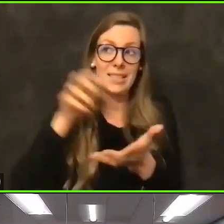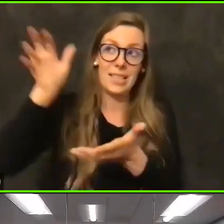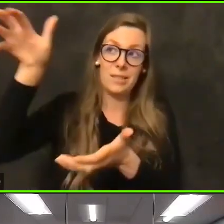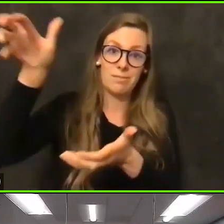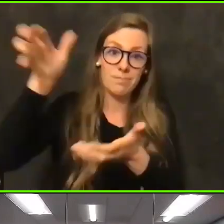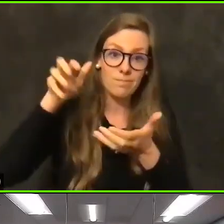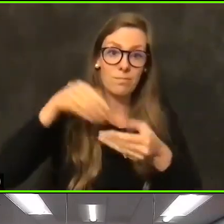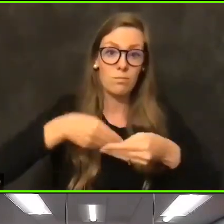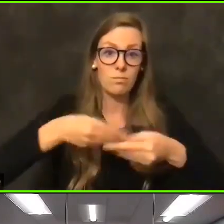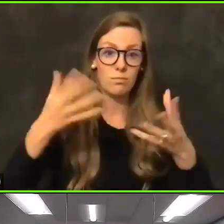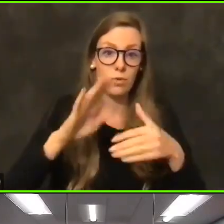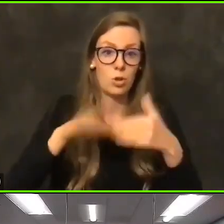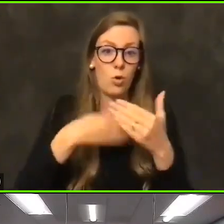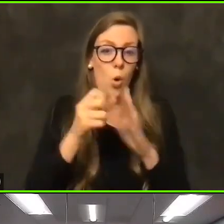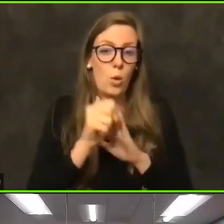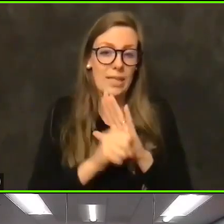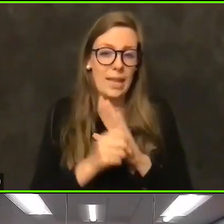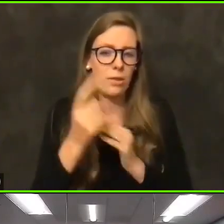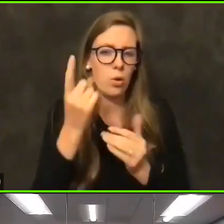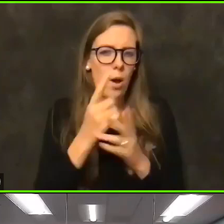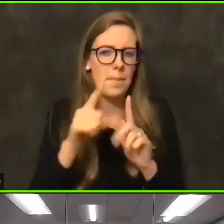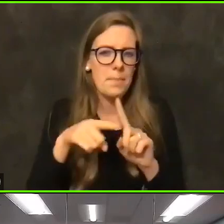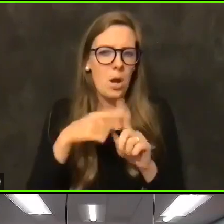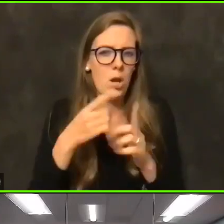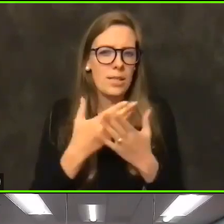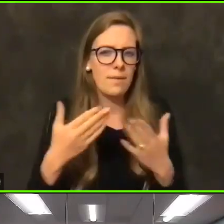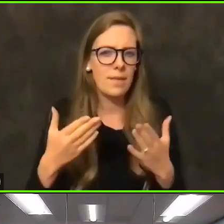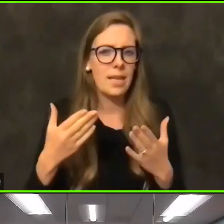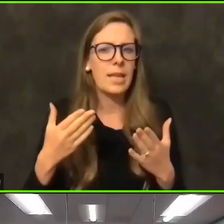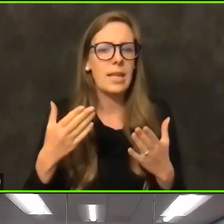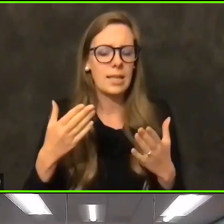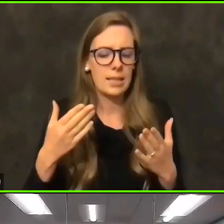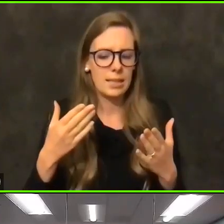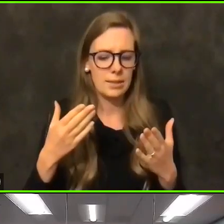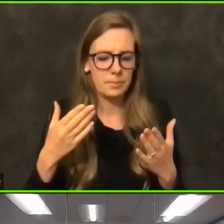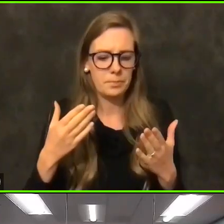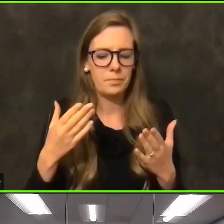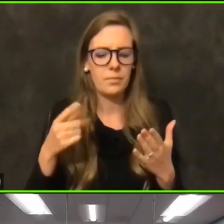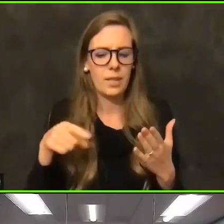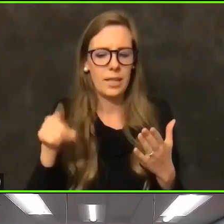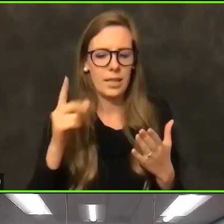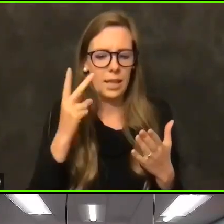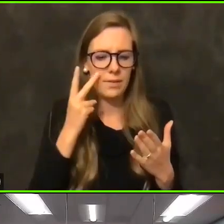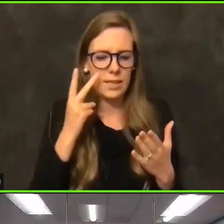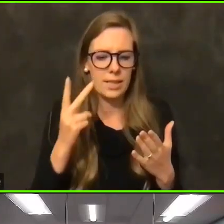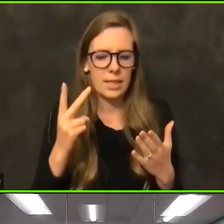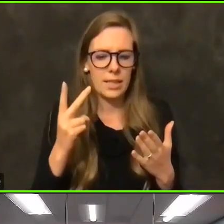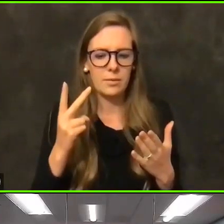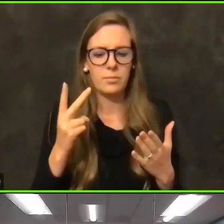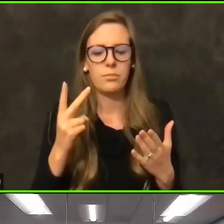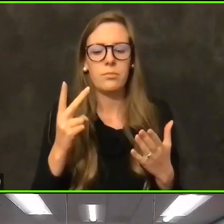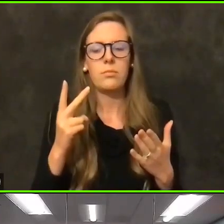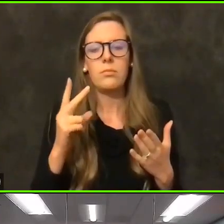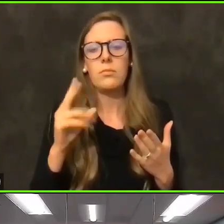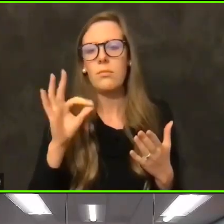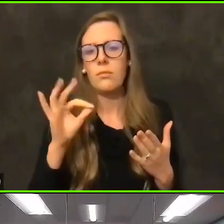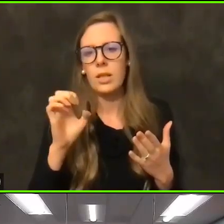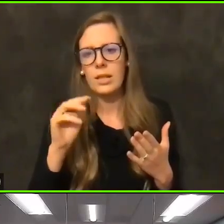The one good thing I some people have seen is that it was also FEMA sites for large FIMA sites that are